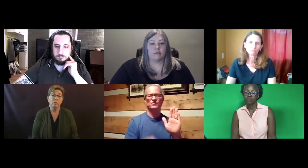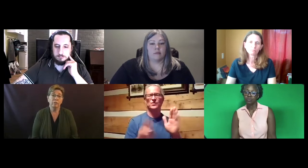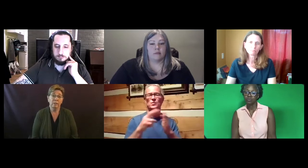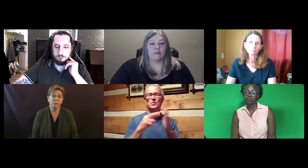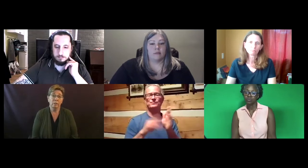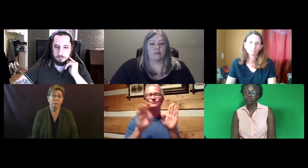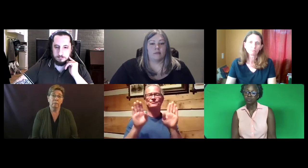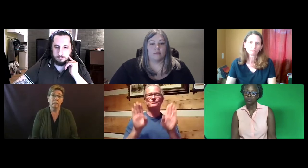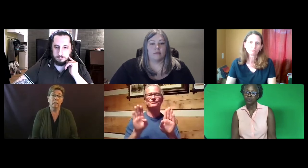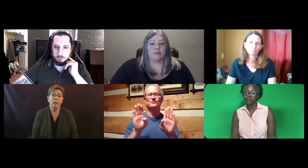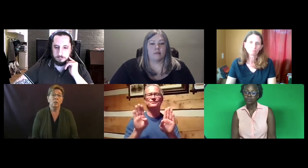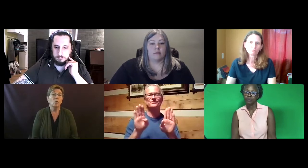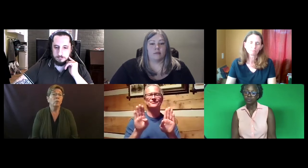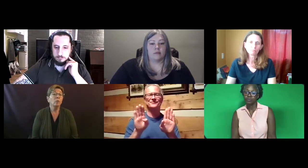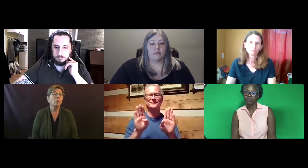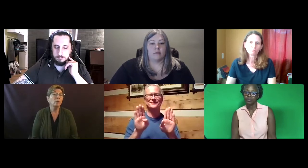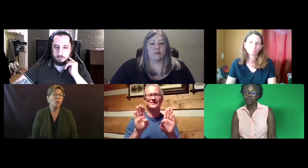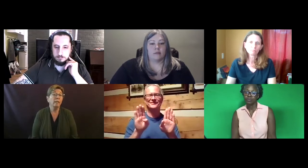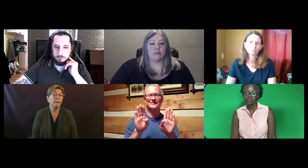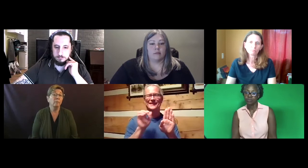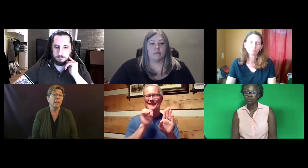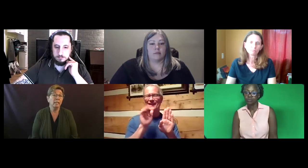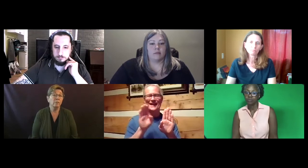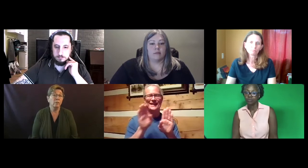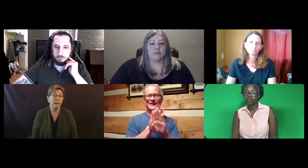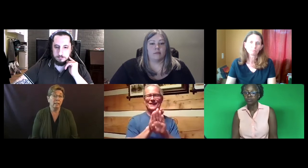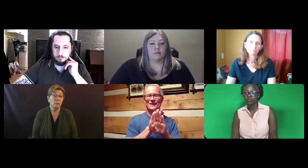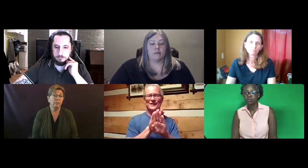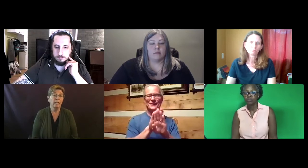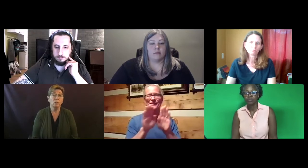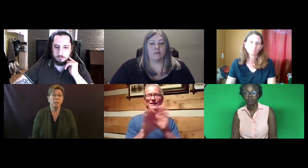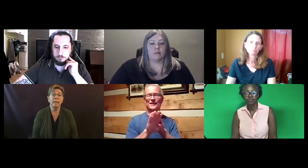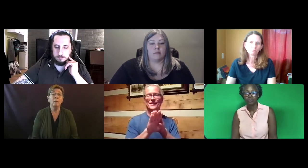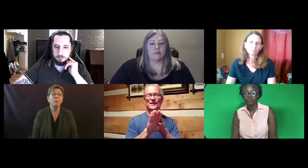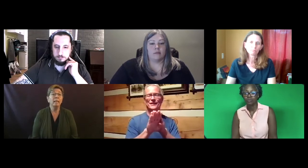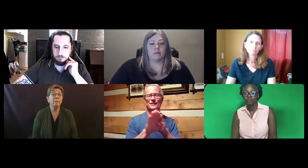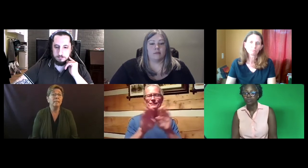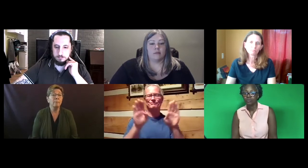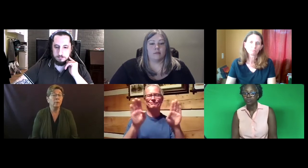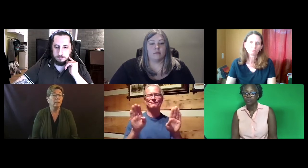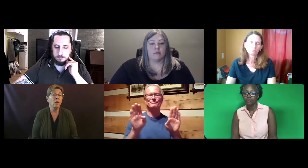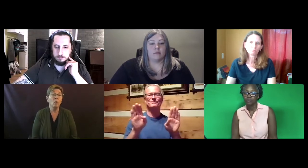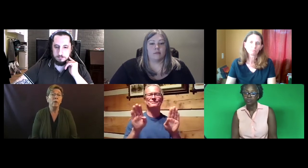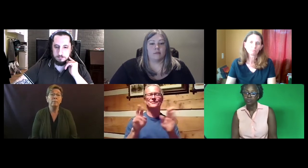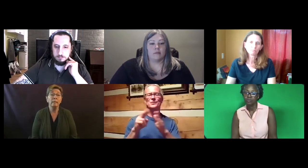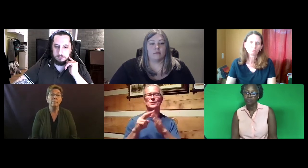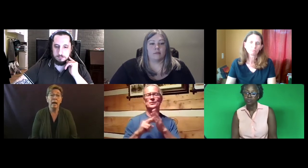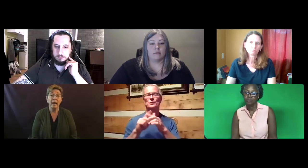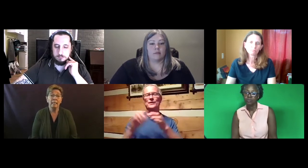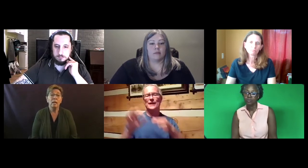certification. So the rules are already there in place for that certification. And they will be kept separate. They're not going to be combined.